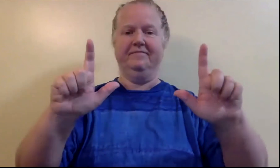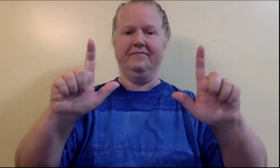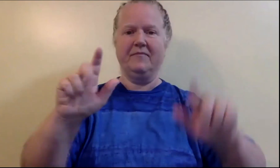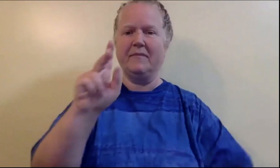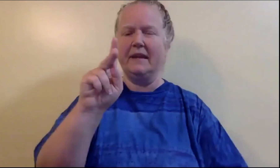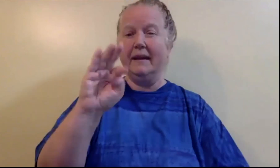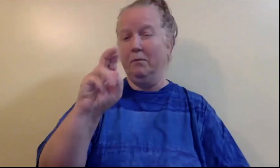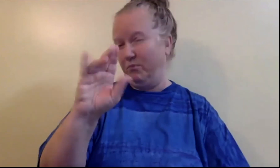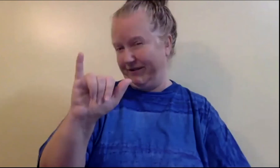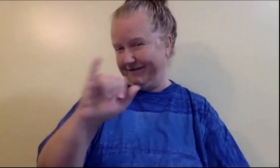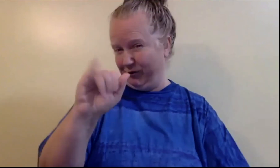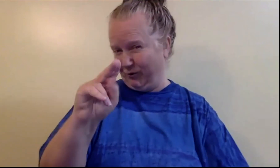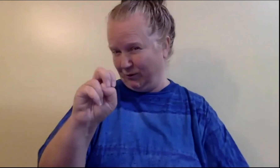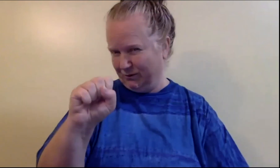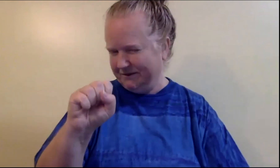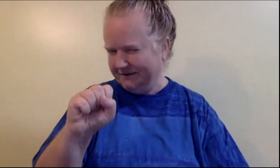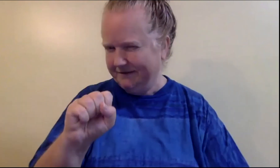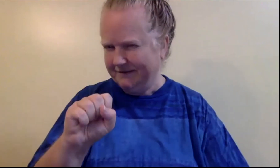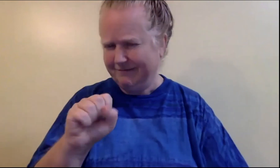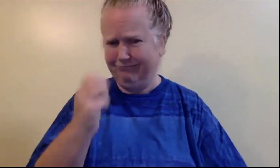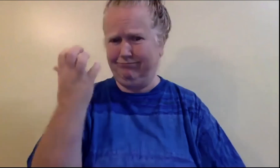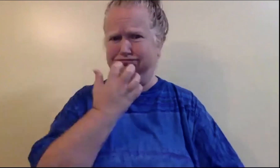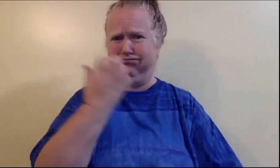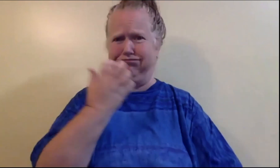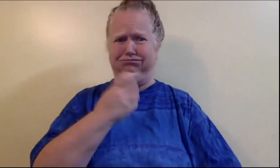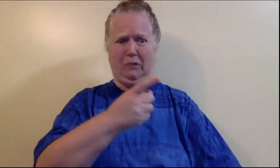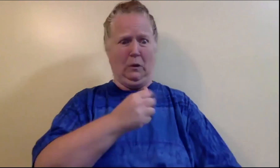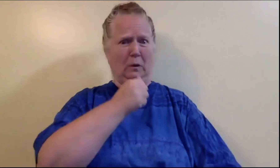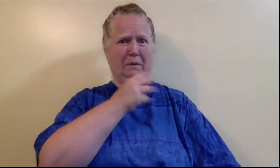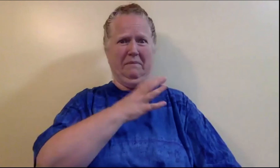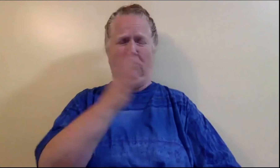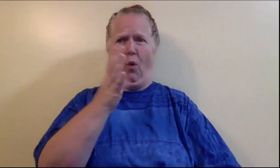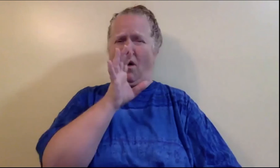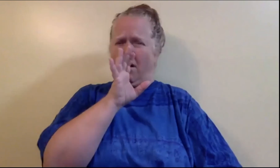I pulled up YouTube and watched a video by Kimberly Jones.